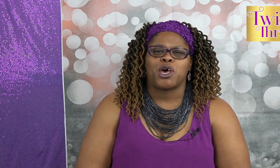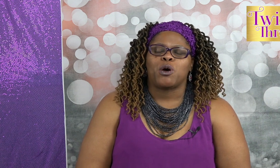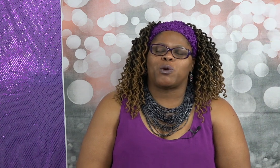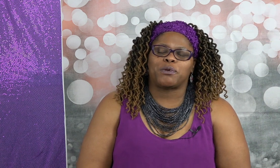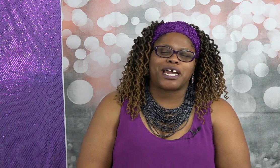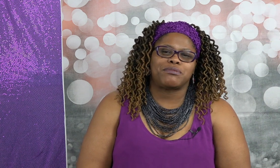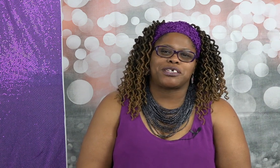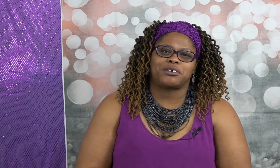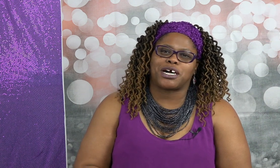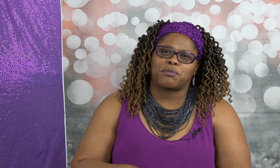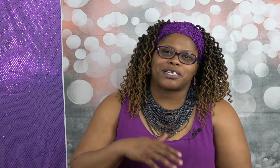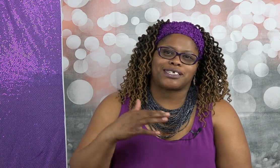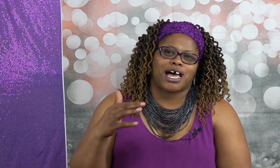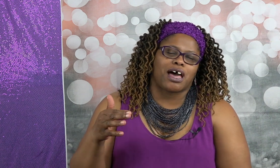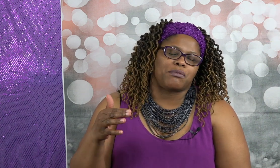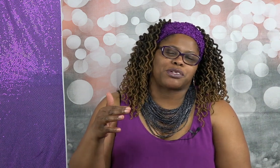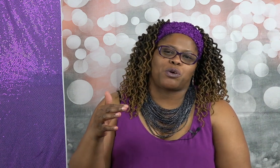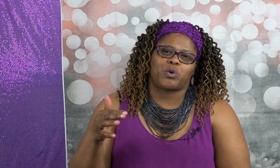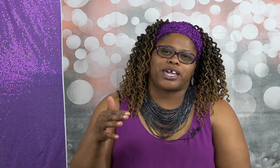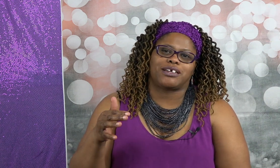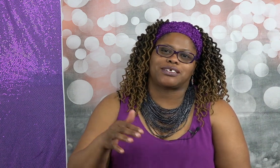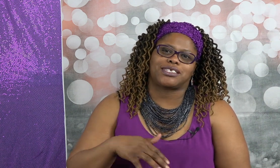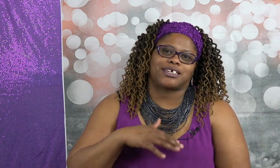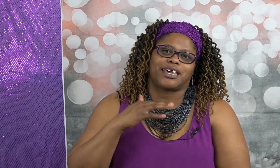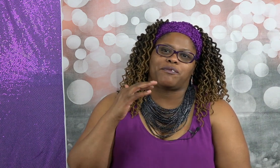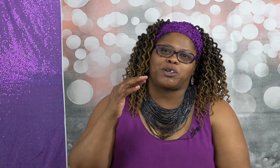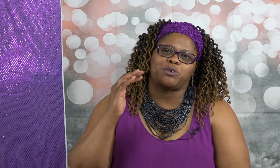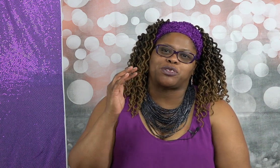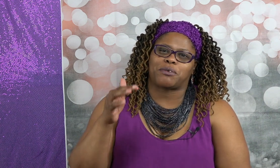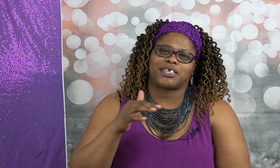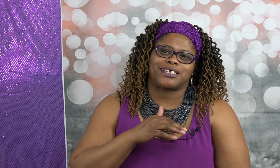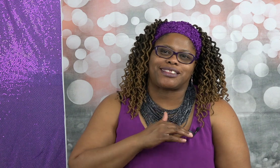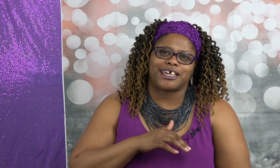where we come to you a couple of times a week just to give you something to think